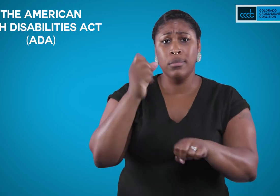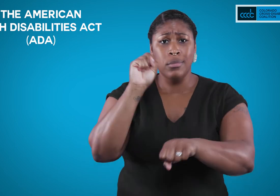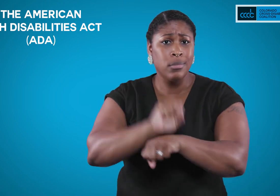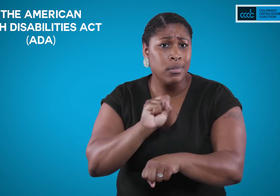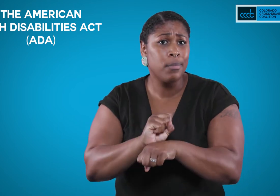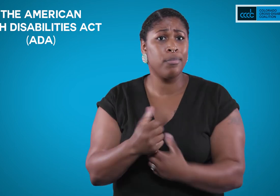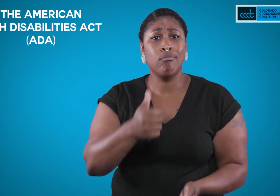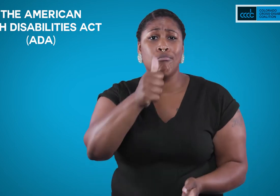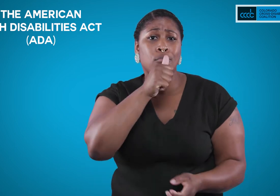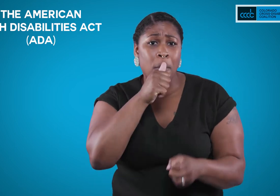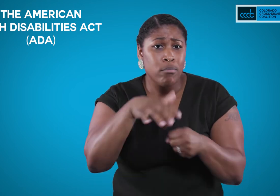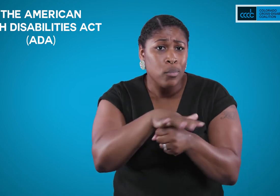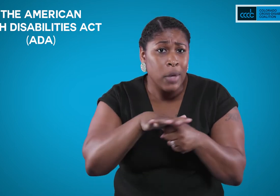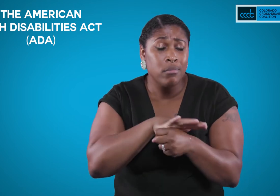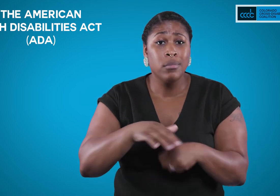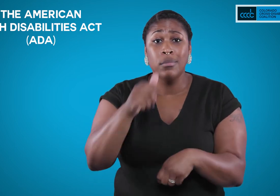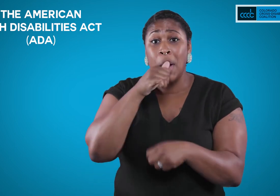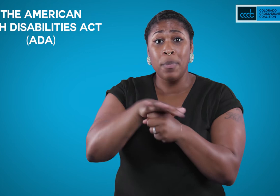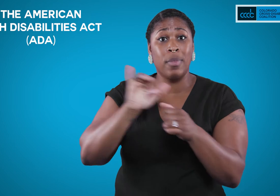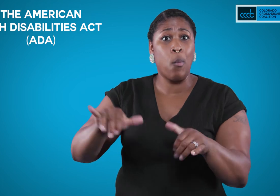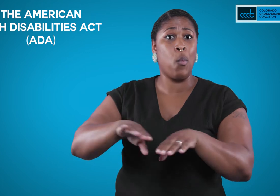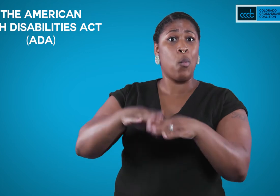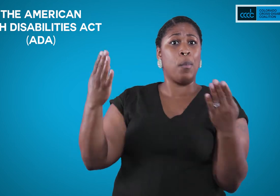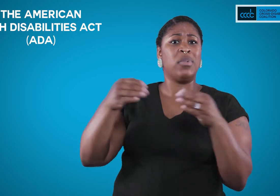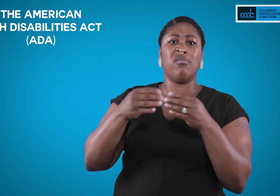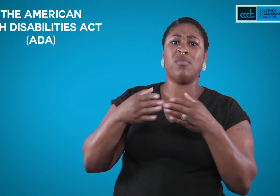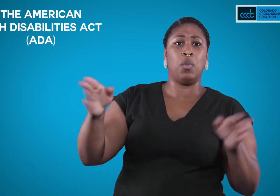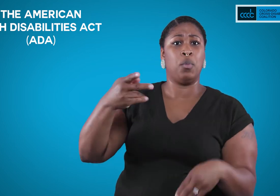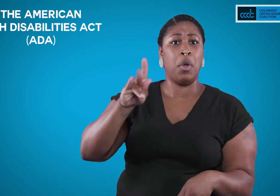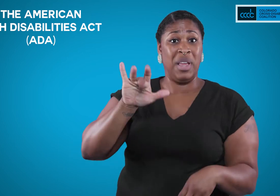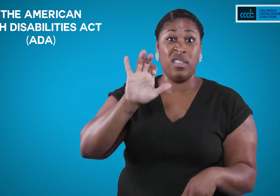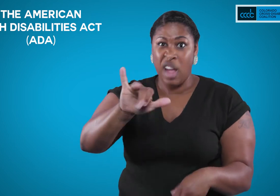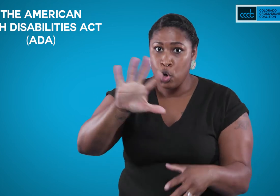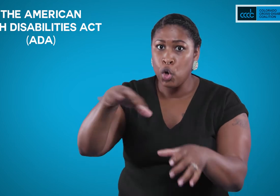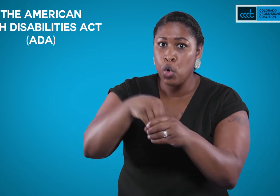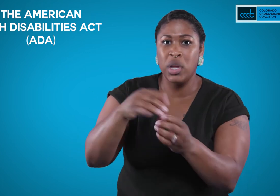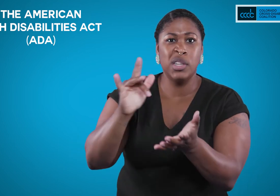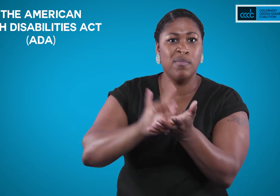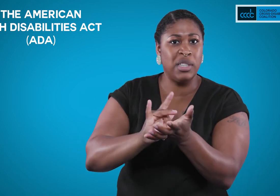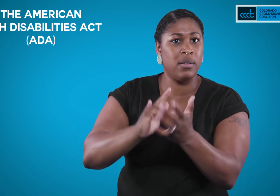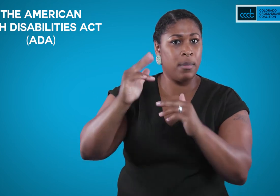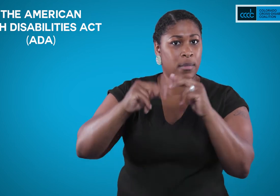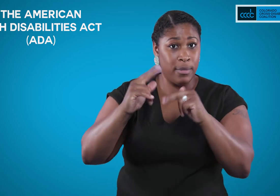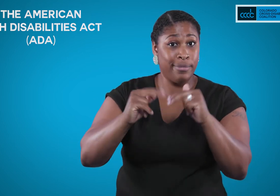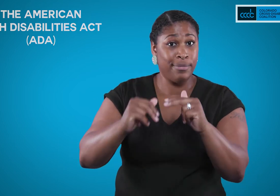and all public and private places that are open to the general public.” This includes medical facilities.